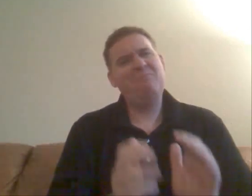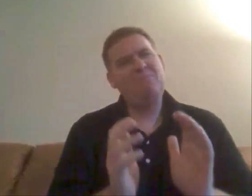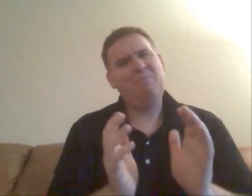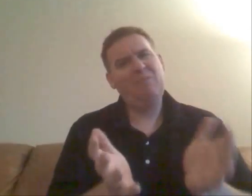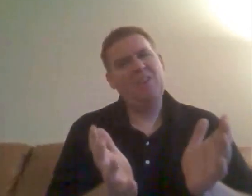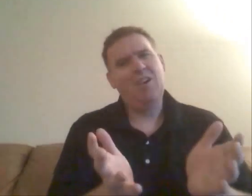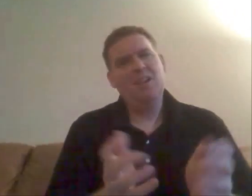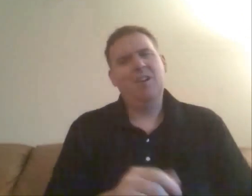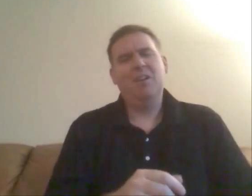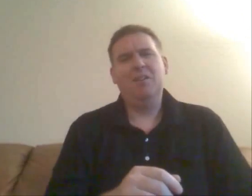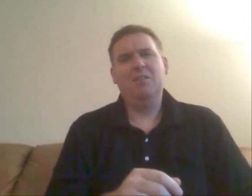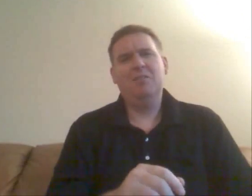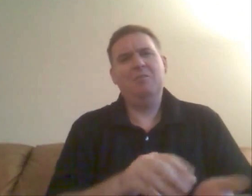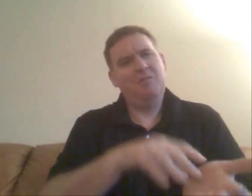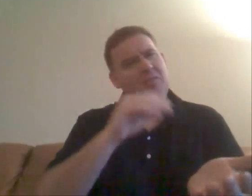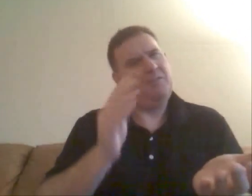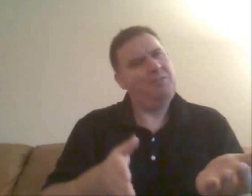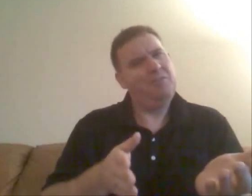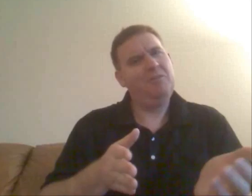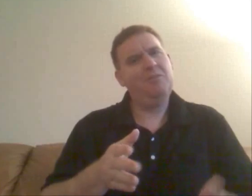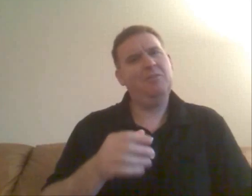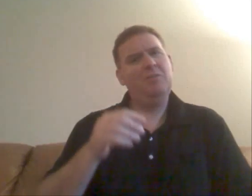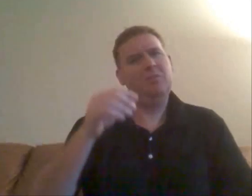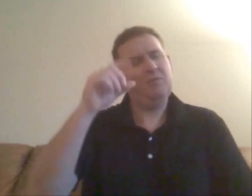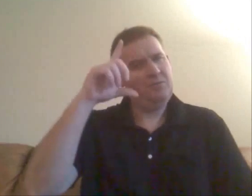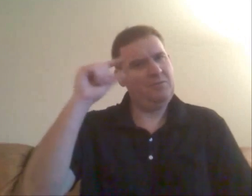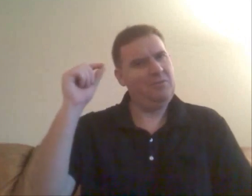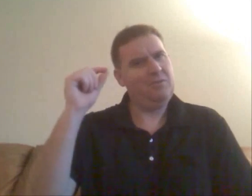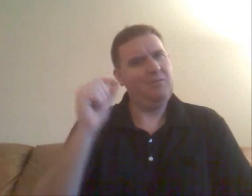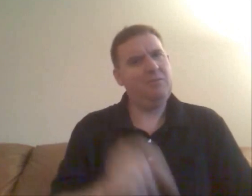Chatting with Gallaudet students...